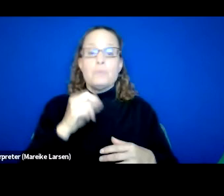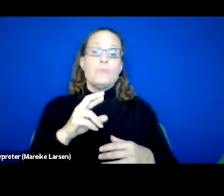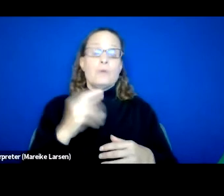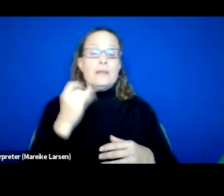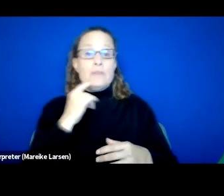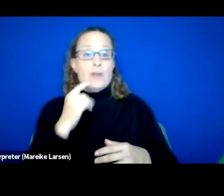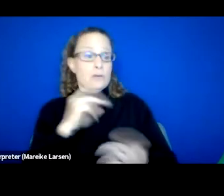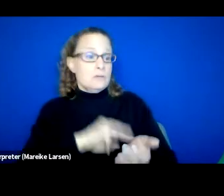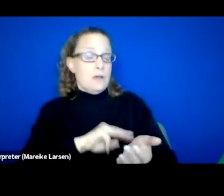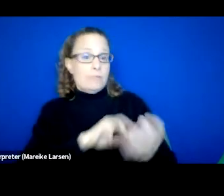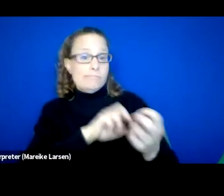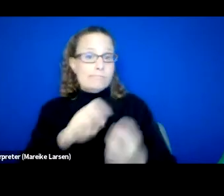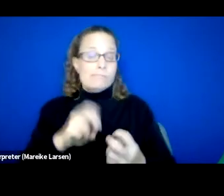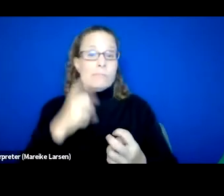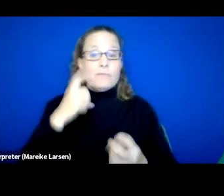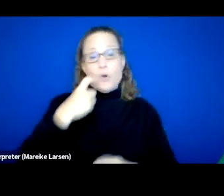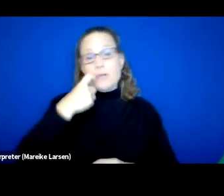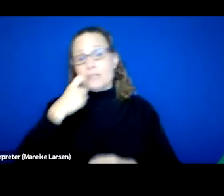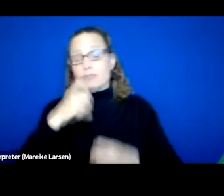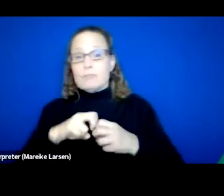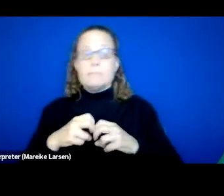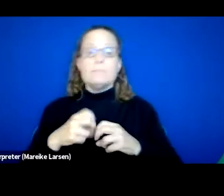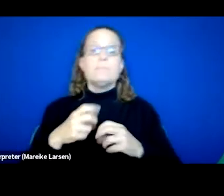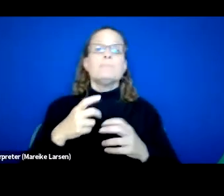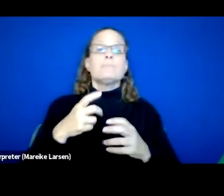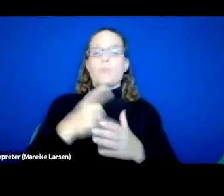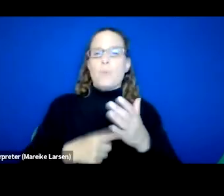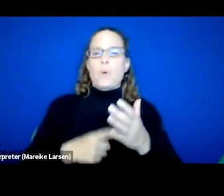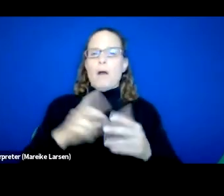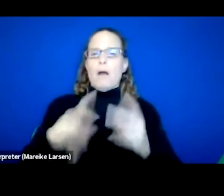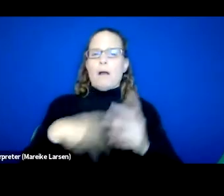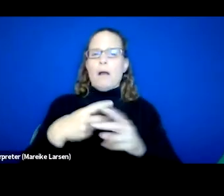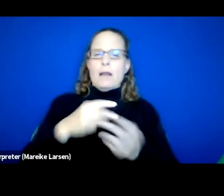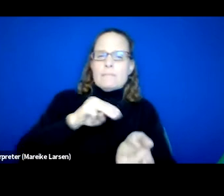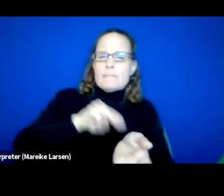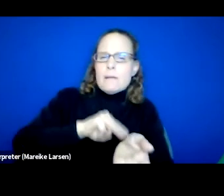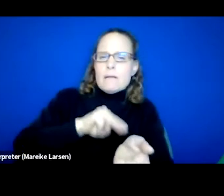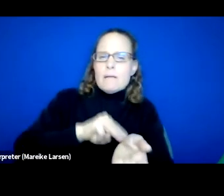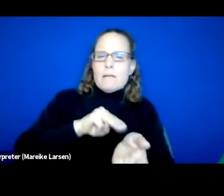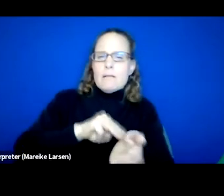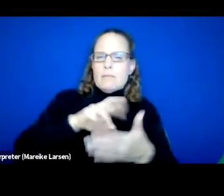for substance use disorder treatment, you know, what kind of clinical outcomes is that programming generating?